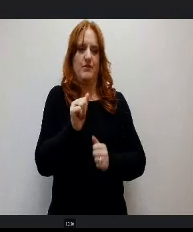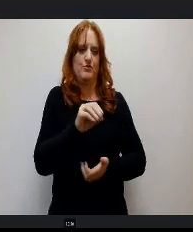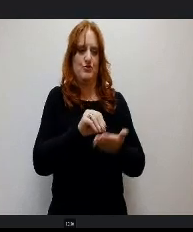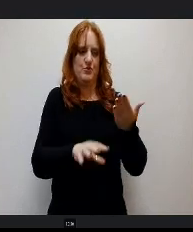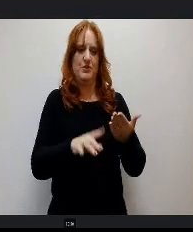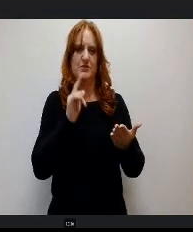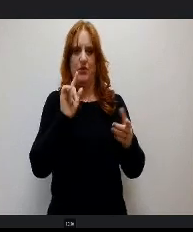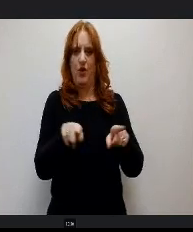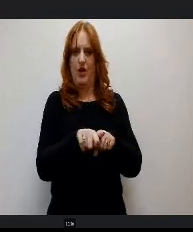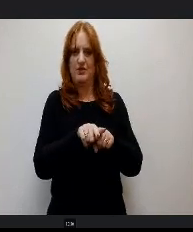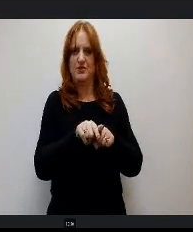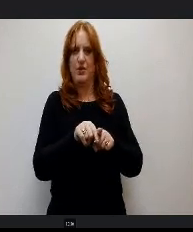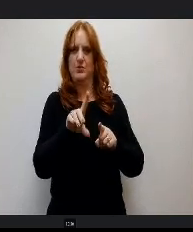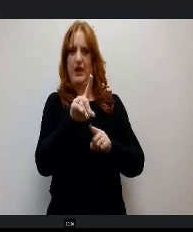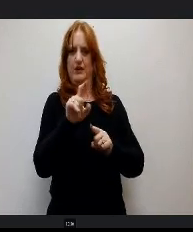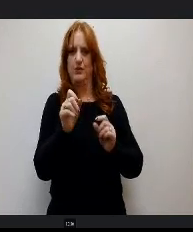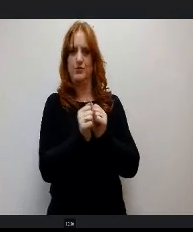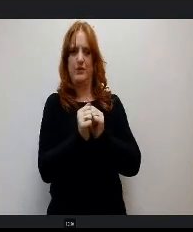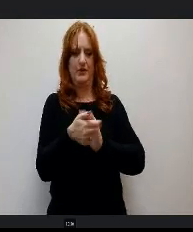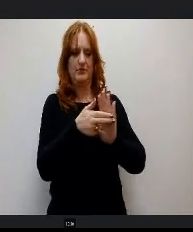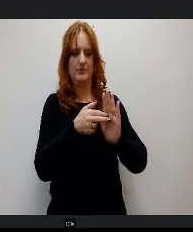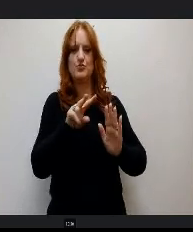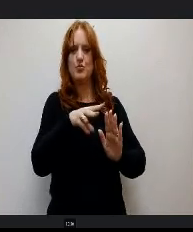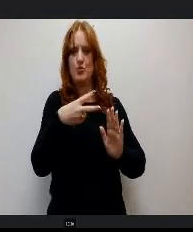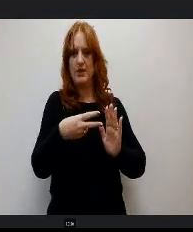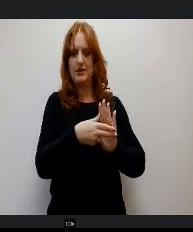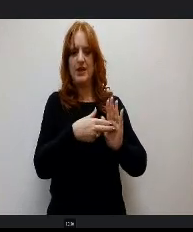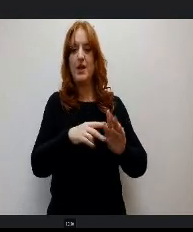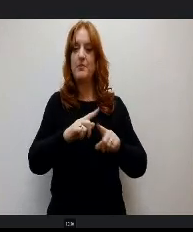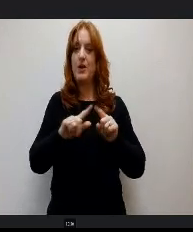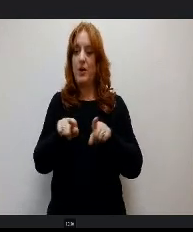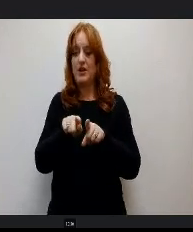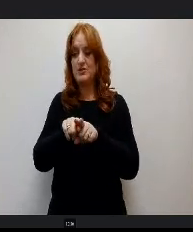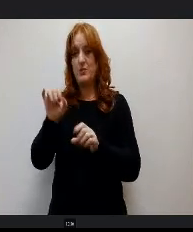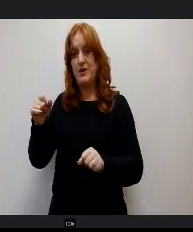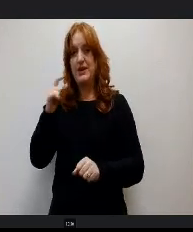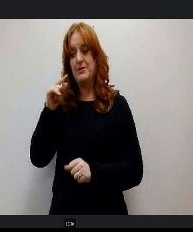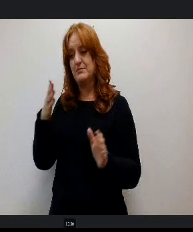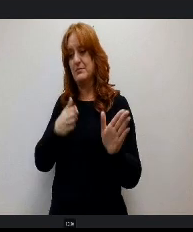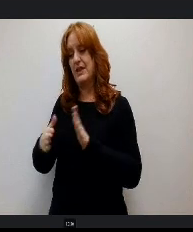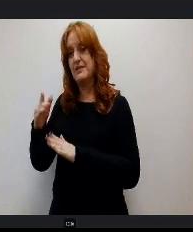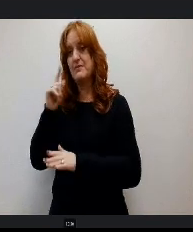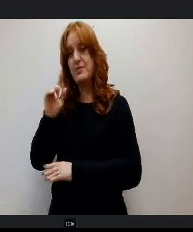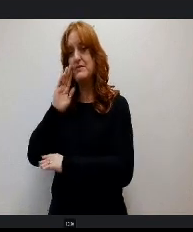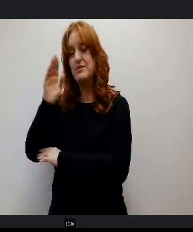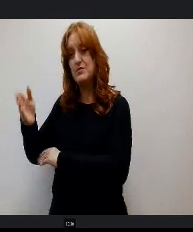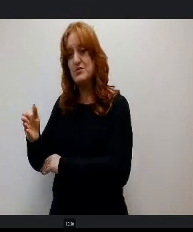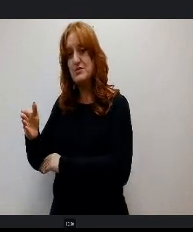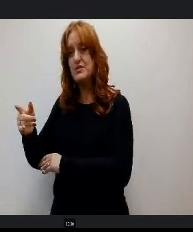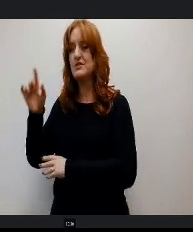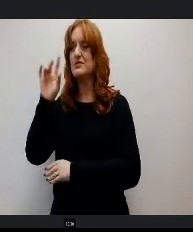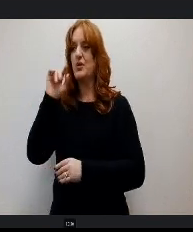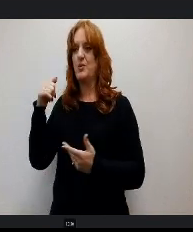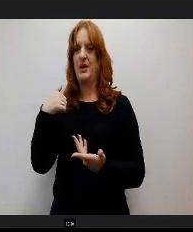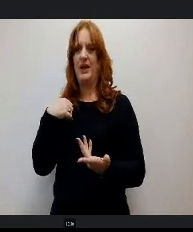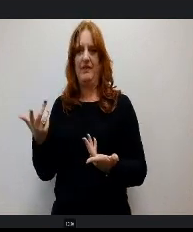take all this new data into account and build for the future Next year, we're implementing Literacy Initiatives campus